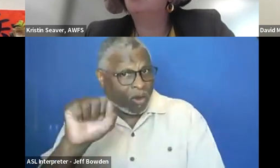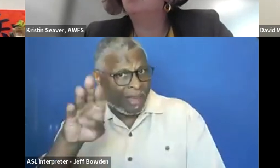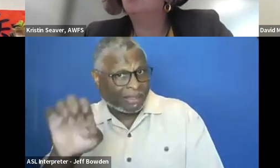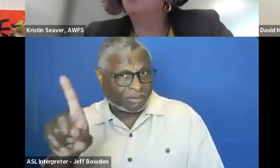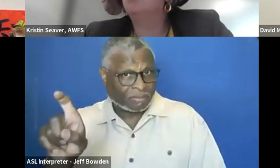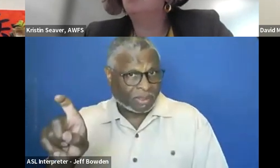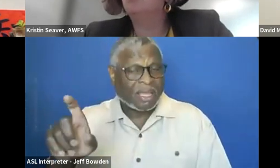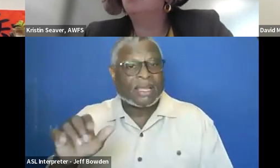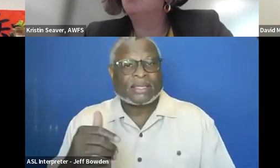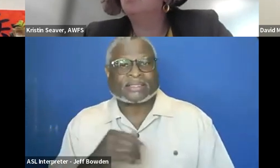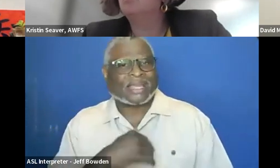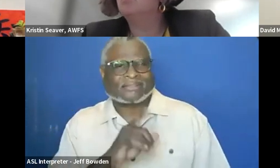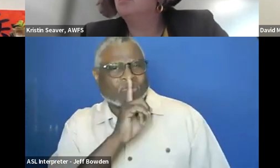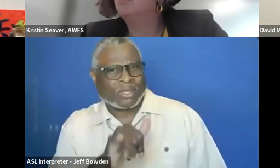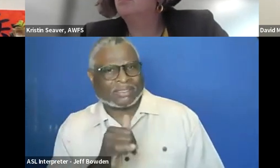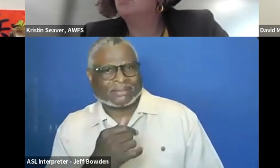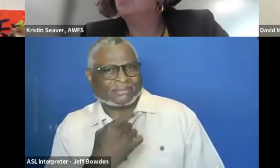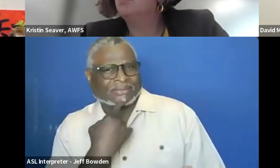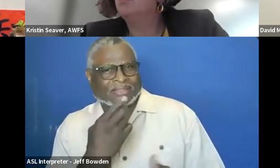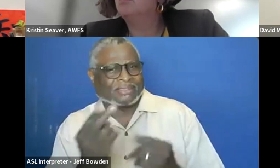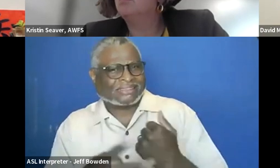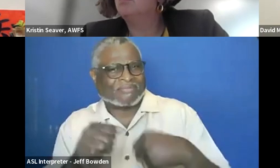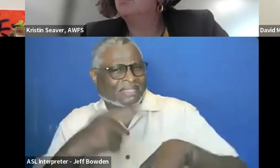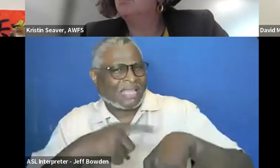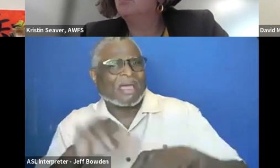Then it is like I haven't really saved the user time. I'm putting the work on them.